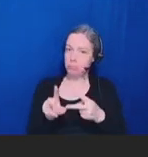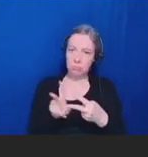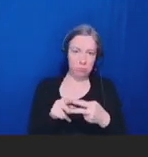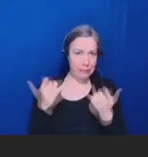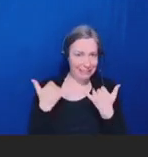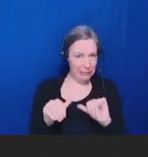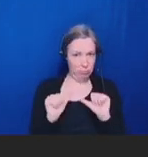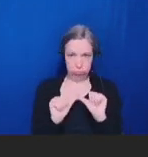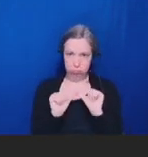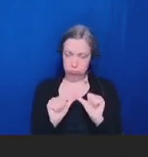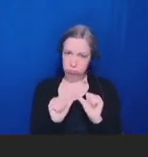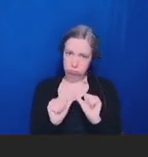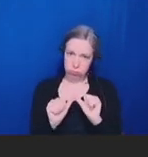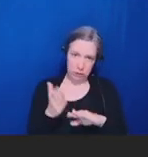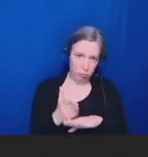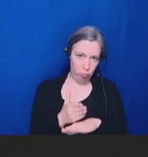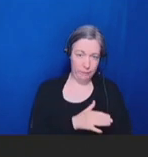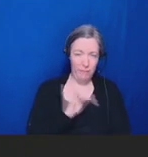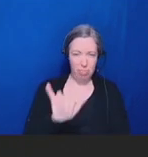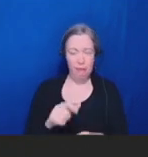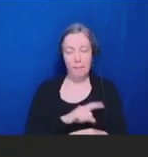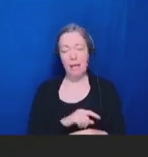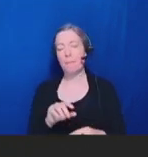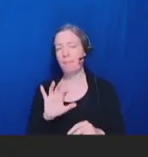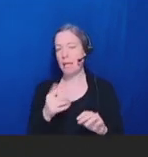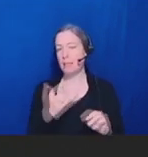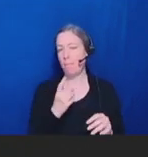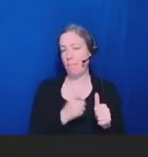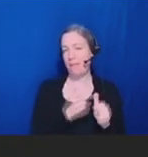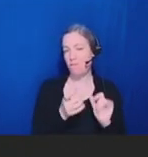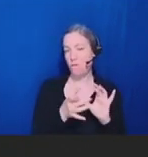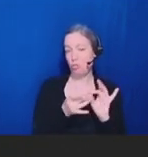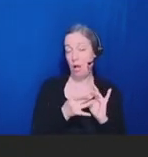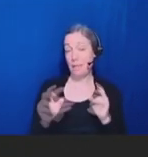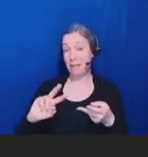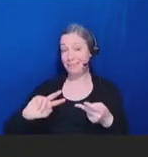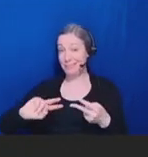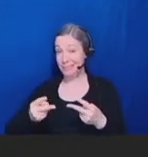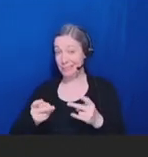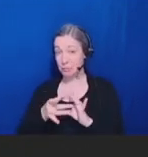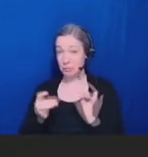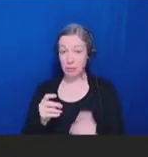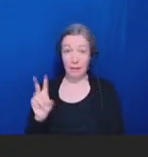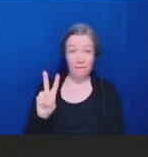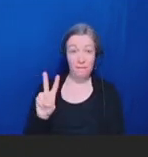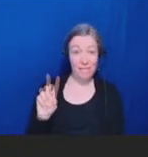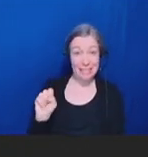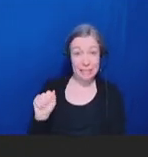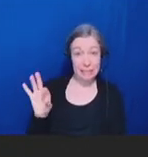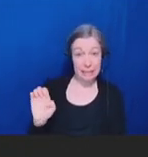The second is the V-safe product was developed initially focused on the COVID-19 vaccination